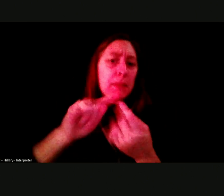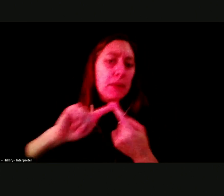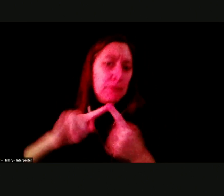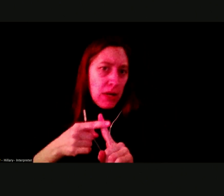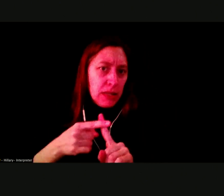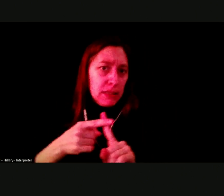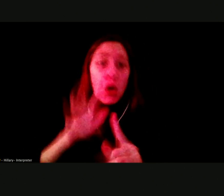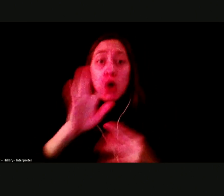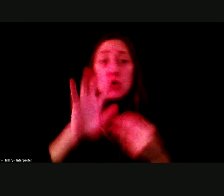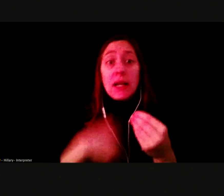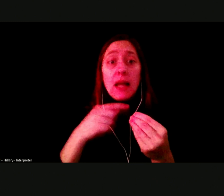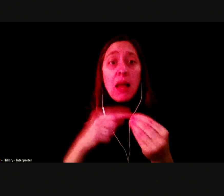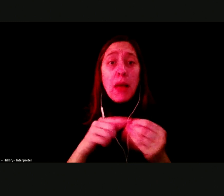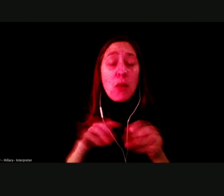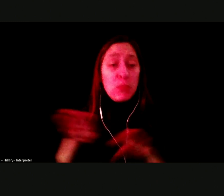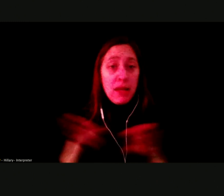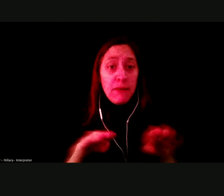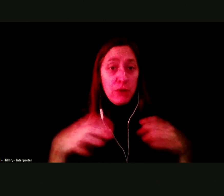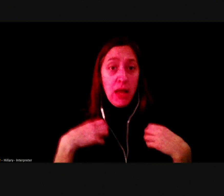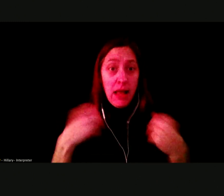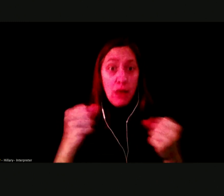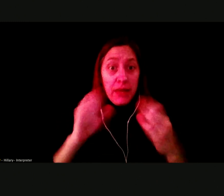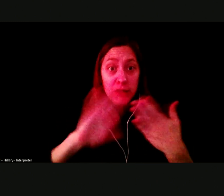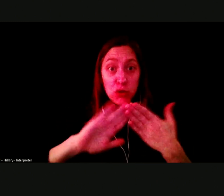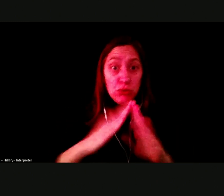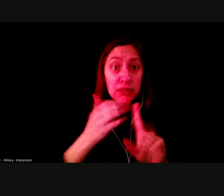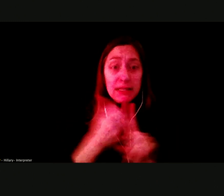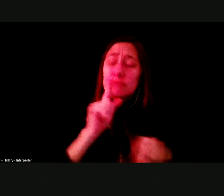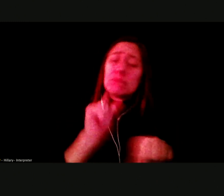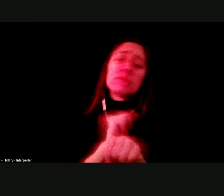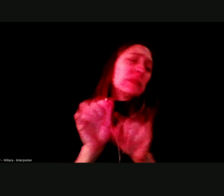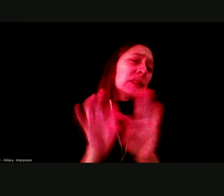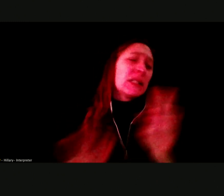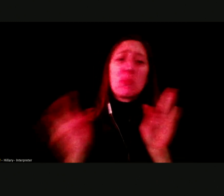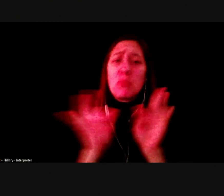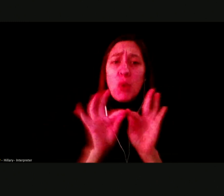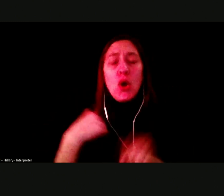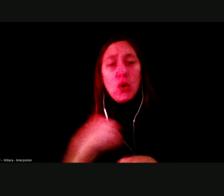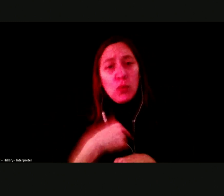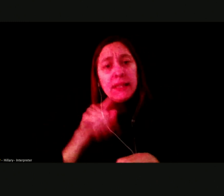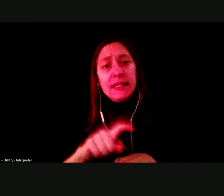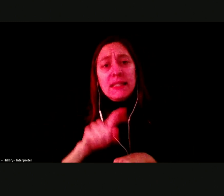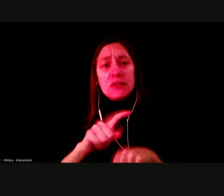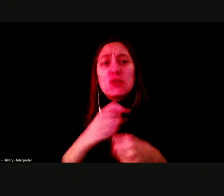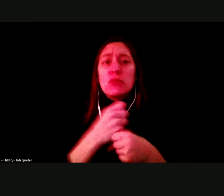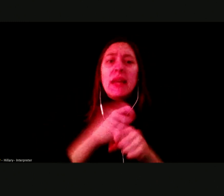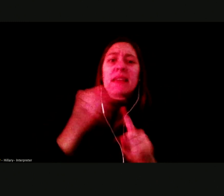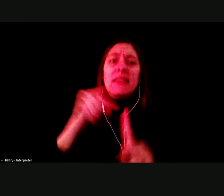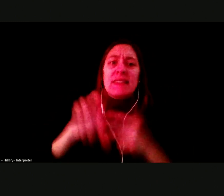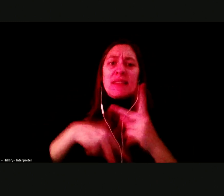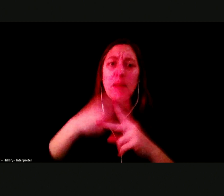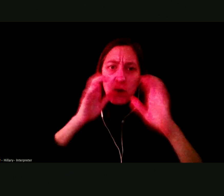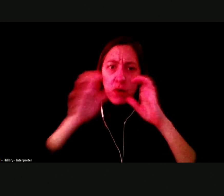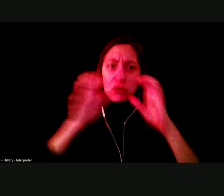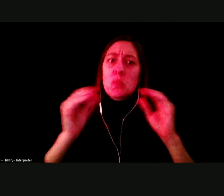TALKING ABOUT BEHAVIOR HEALTH AS A COMMUNITY IS VERY IMPORTANT. NEED TO NORMALIZE THIS CONVERSATION IN OUR COMMUNITY.